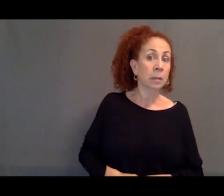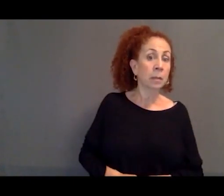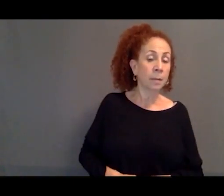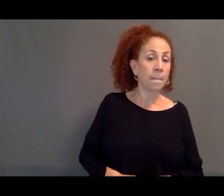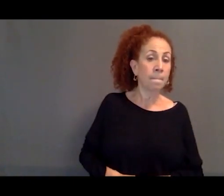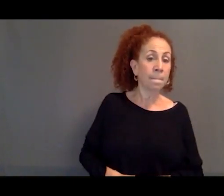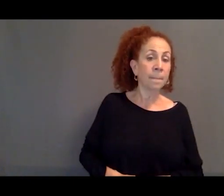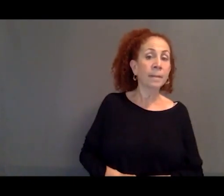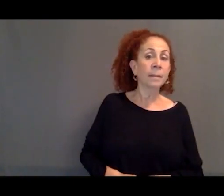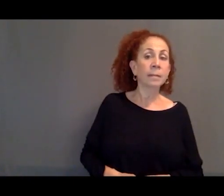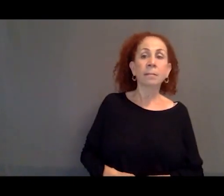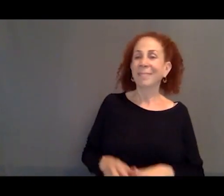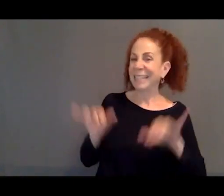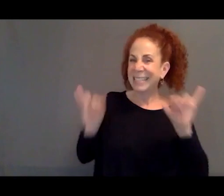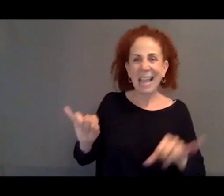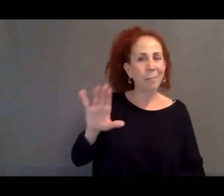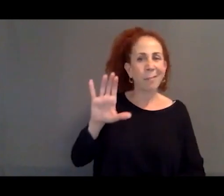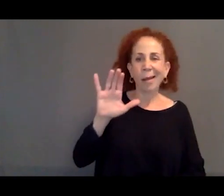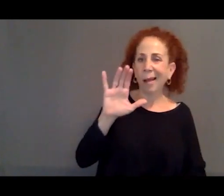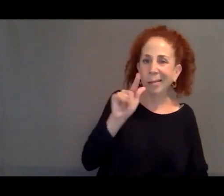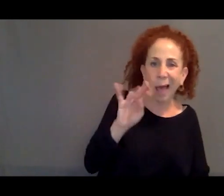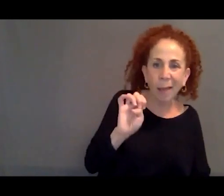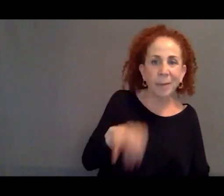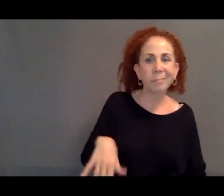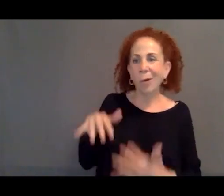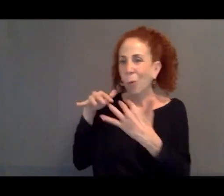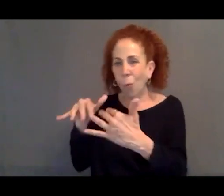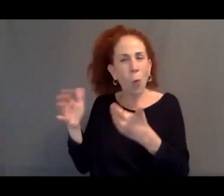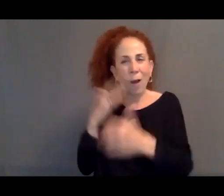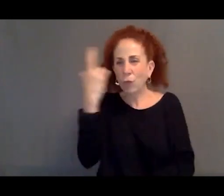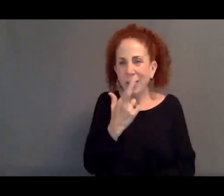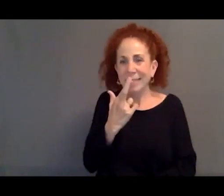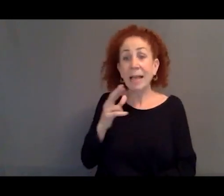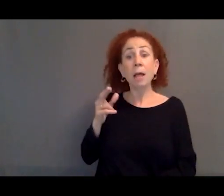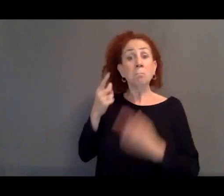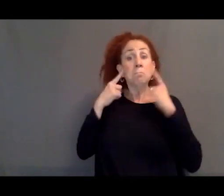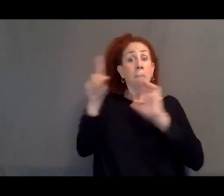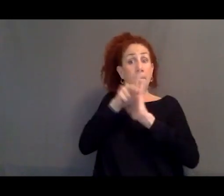as a result of climate, as a result of war at a distance through these policies that they have been following,